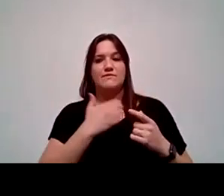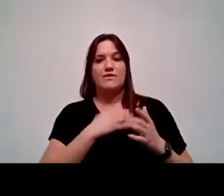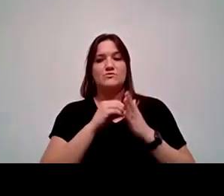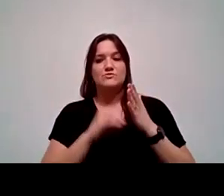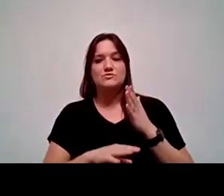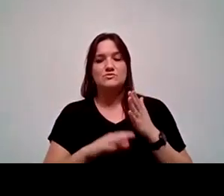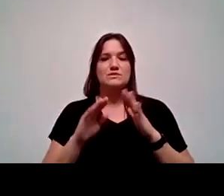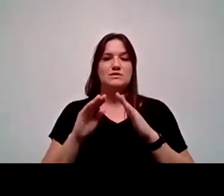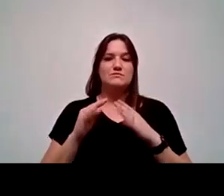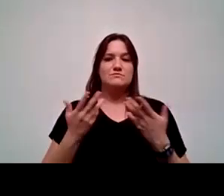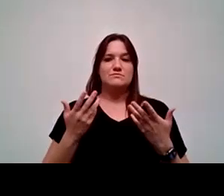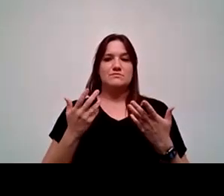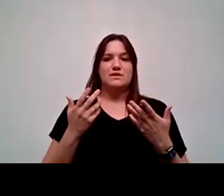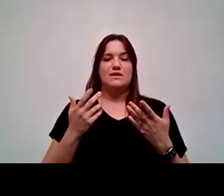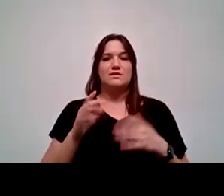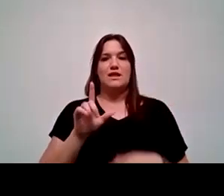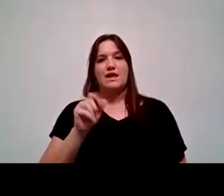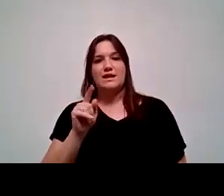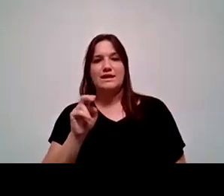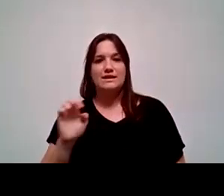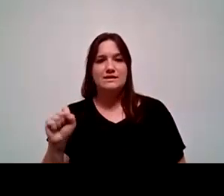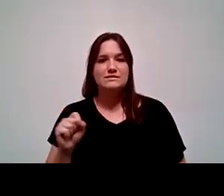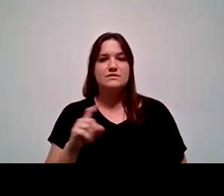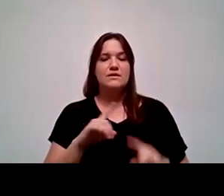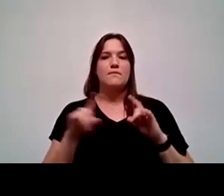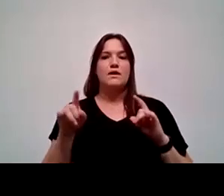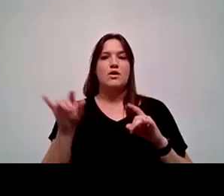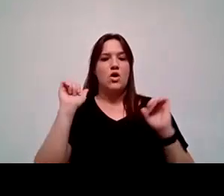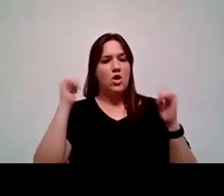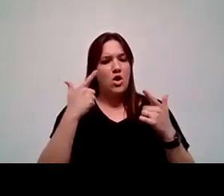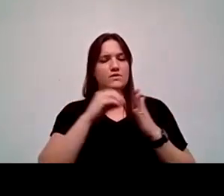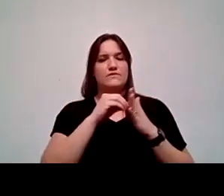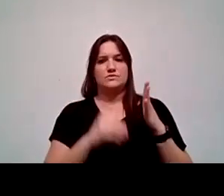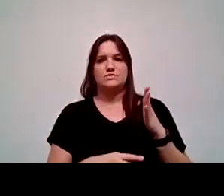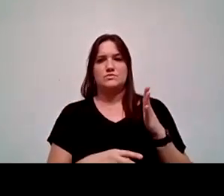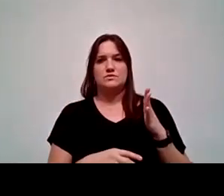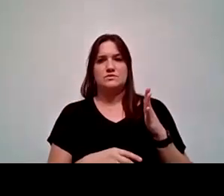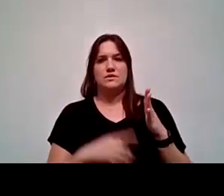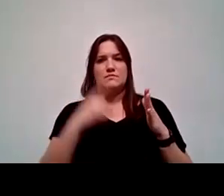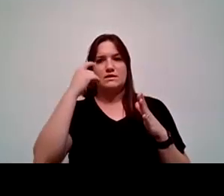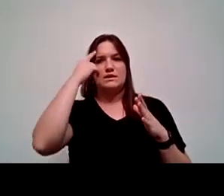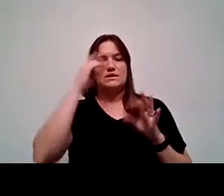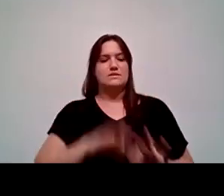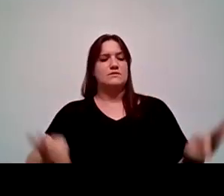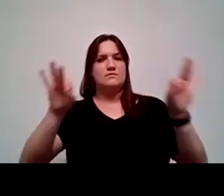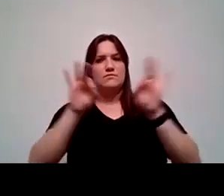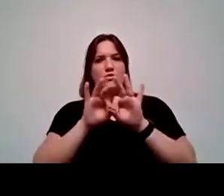not only for Latinx, Hispanic identified, but all of our students. Because I think it's critically important for them to feel